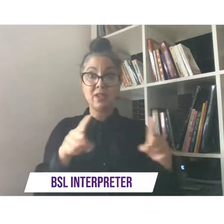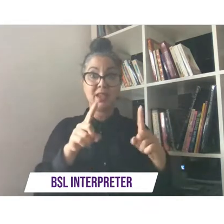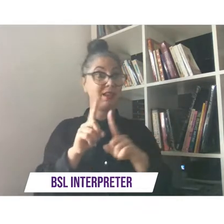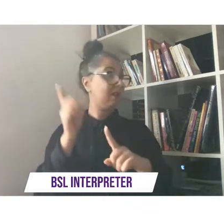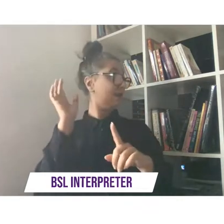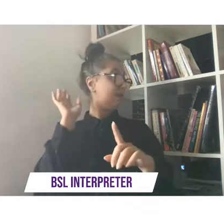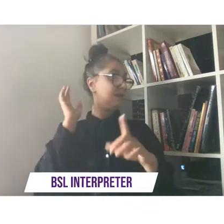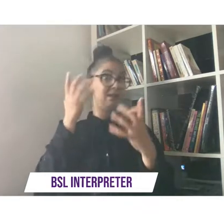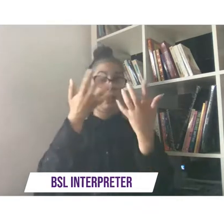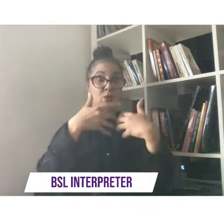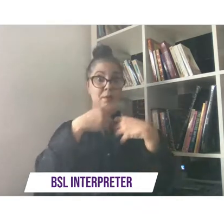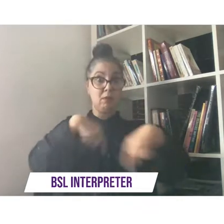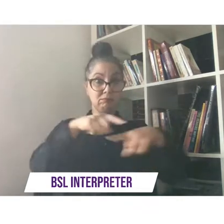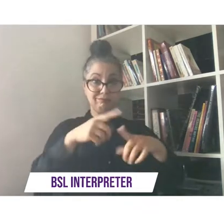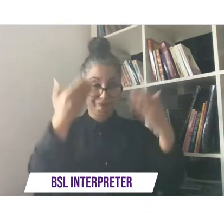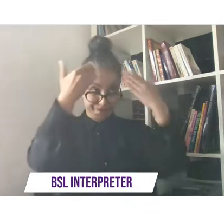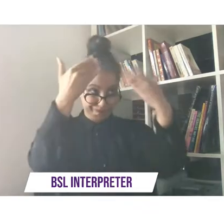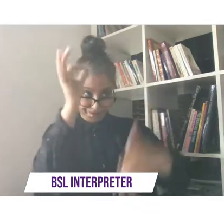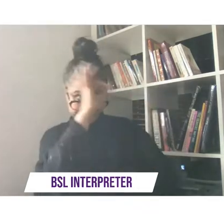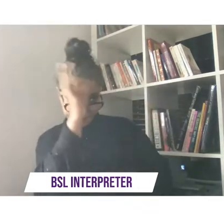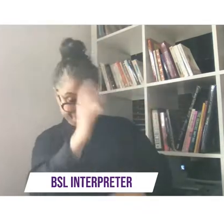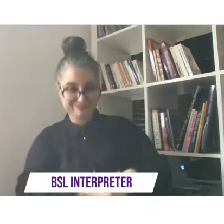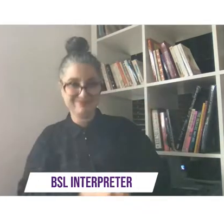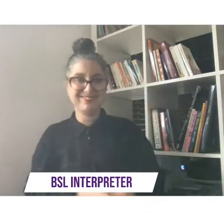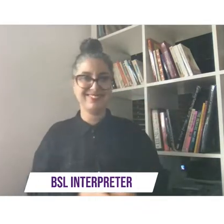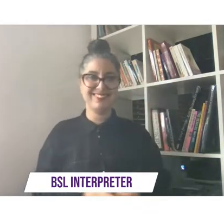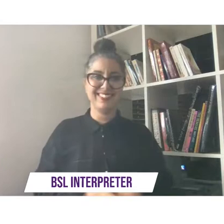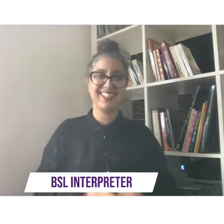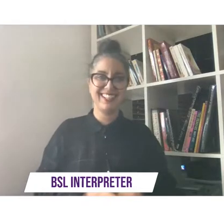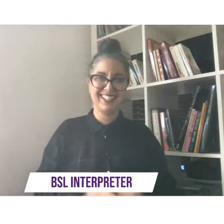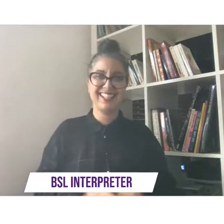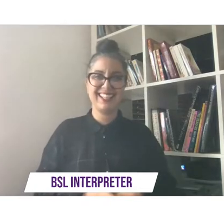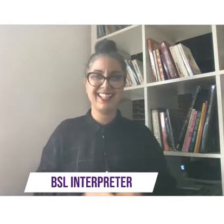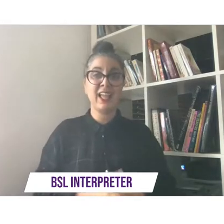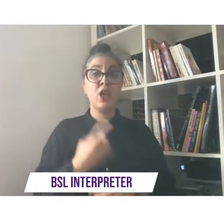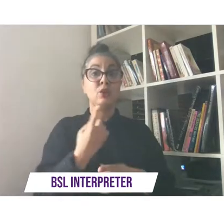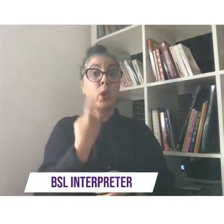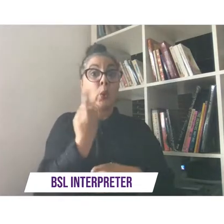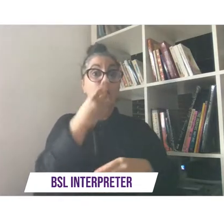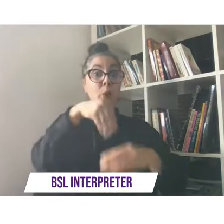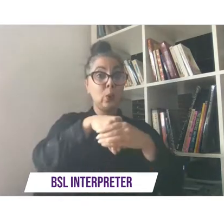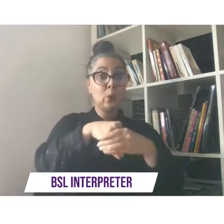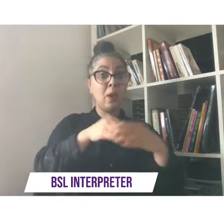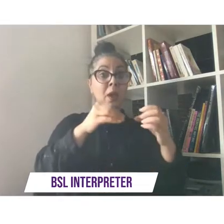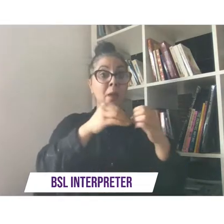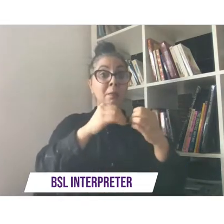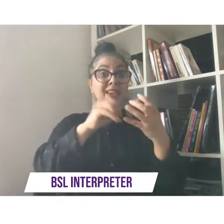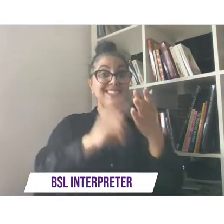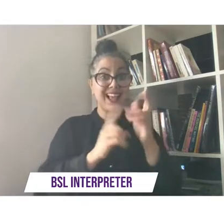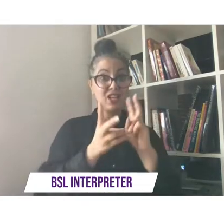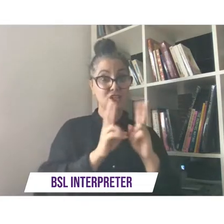as you will probably find out today joining us we've got a bsl interpreter ribeira and also our